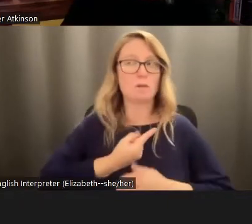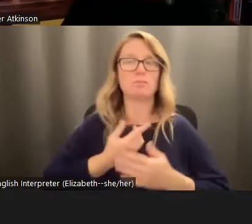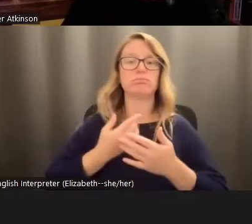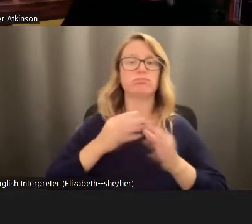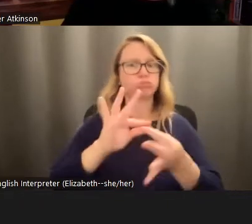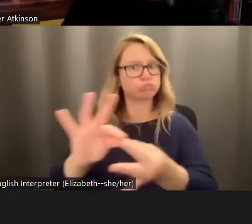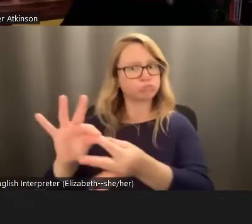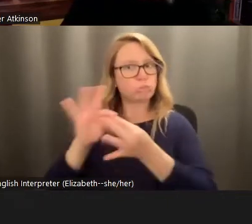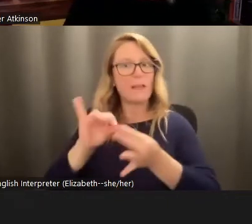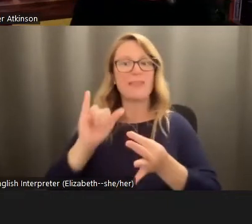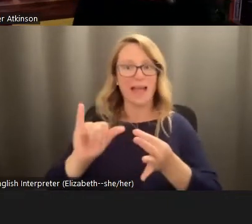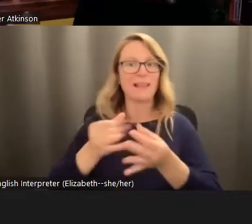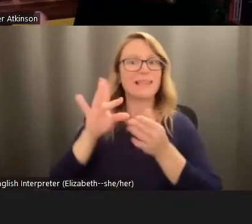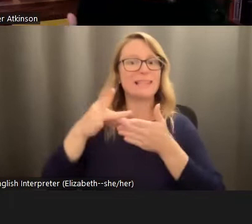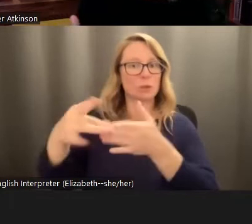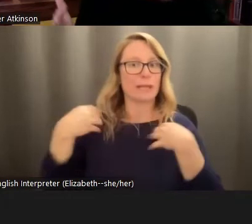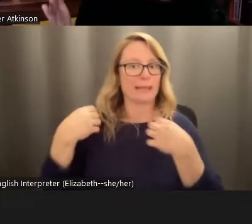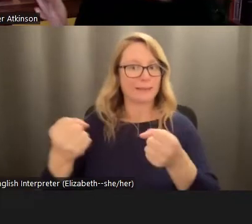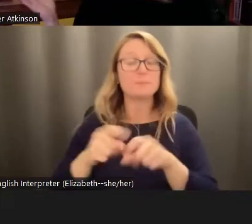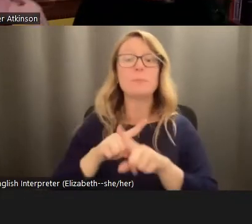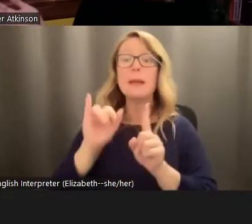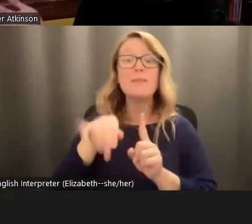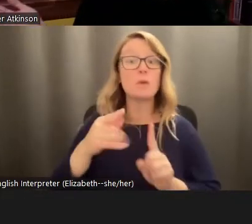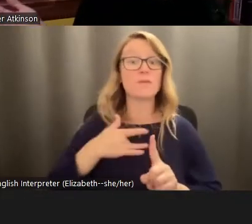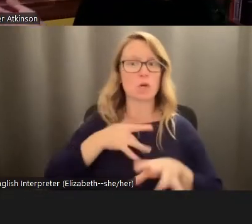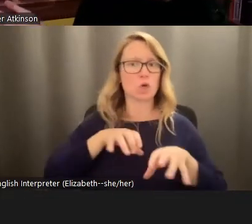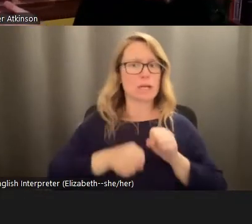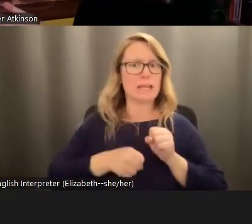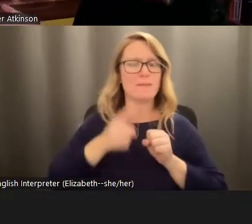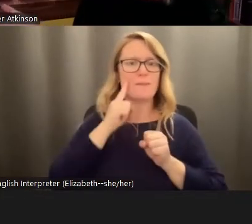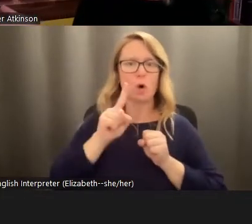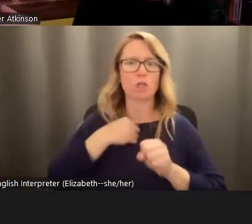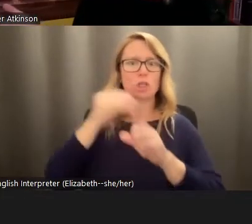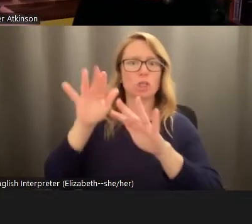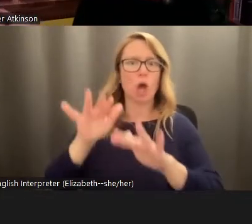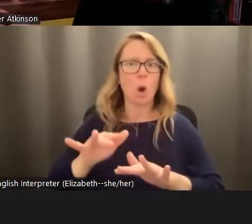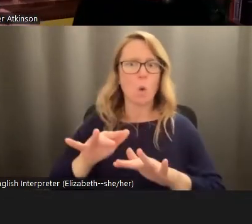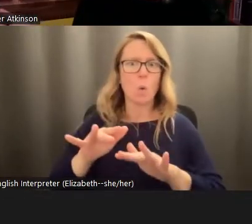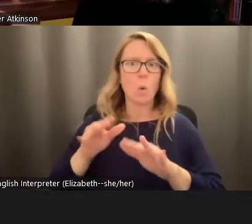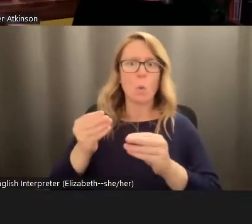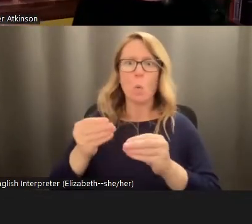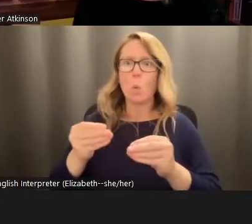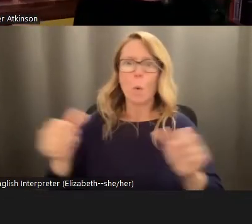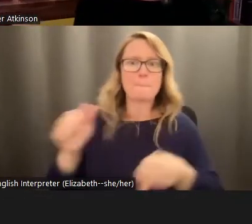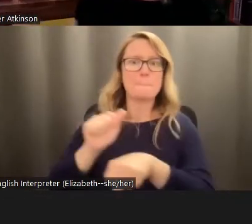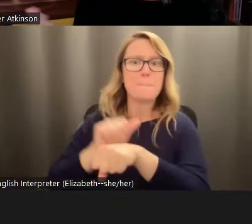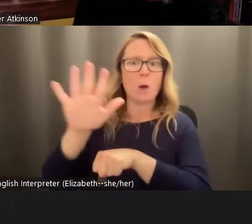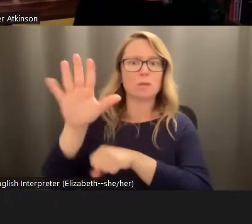is healing. But let's say you feel grief for the disappearance of snow on the mountains behind your town, or, you know, the